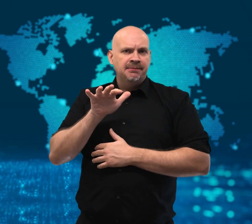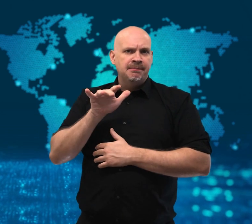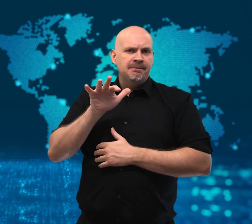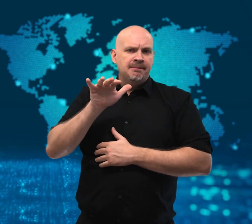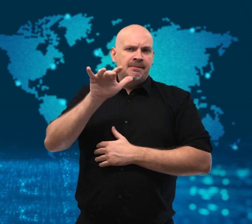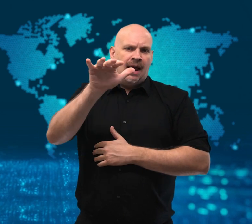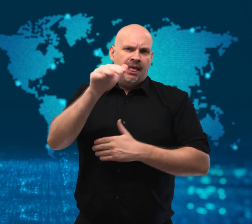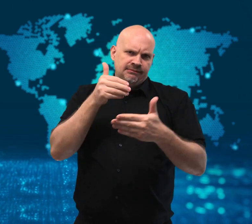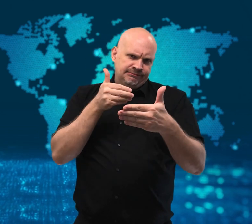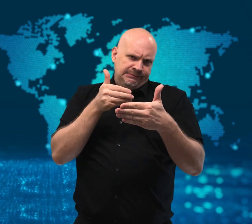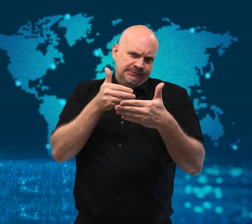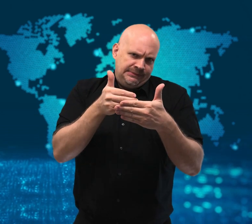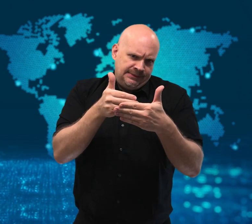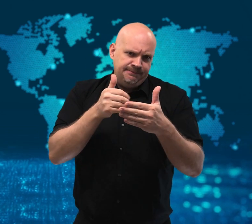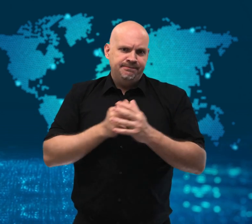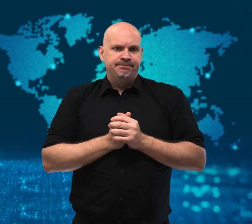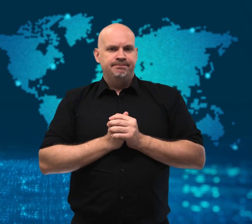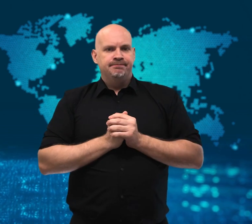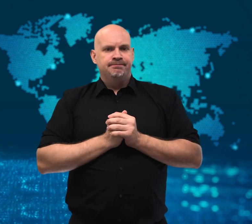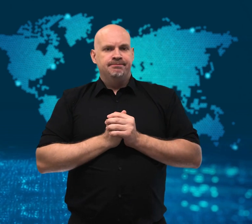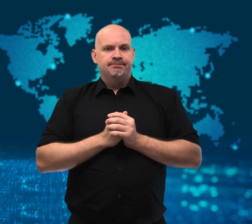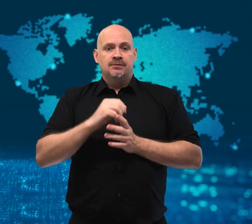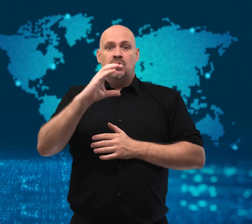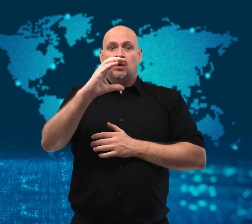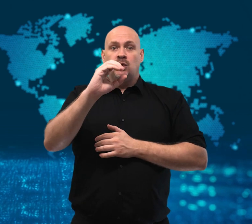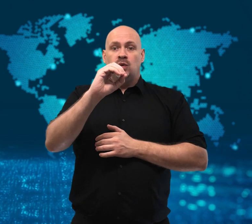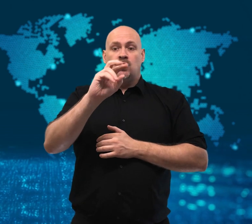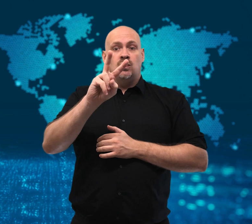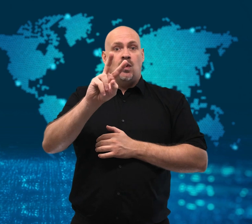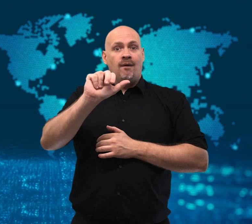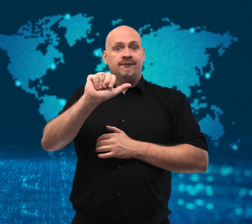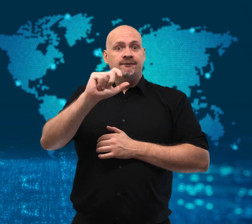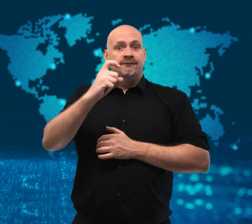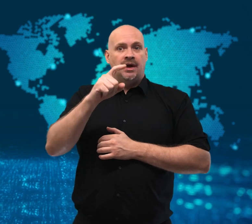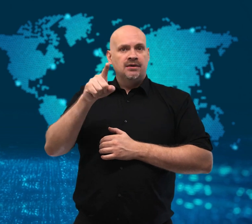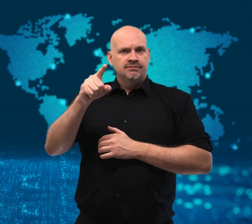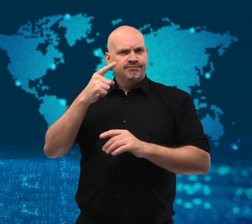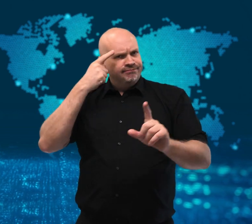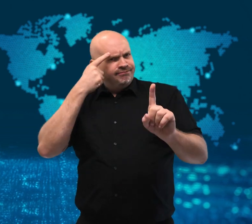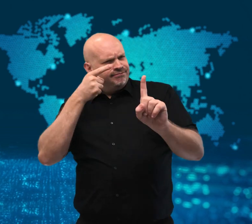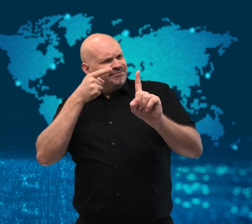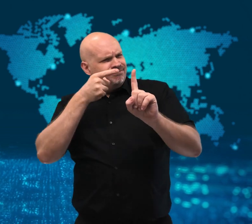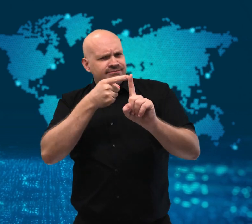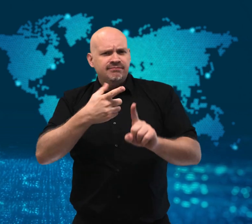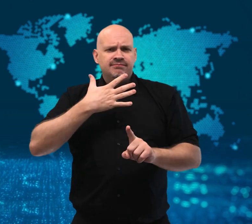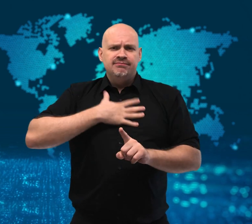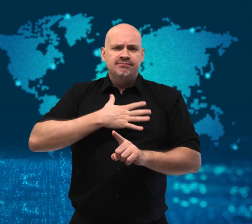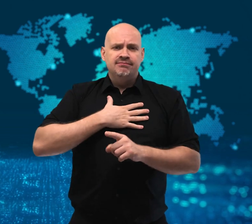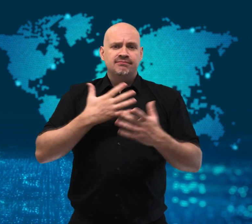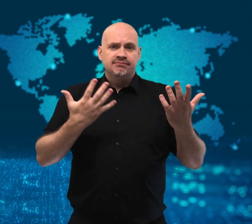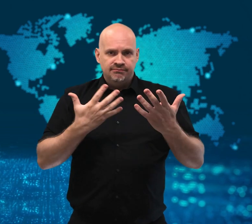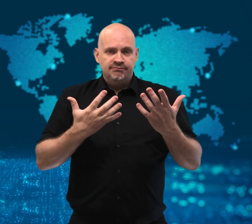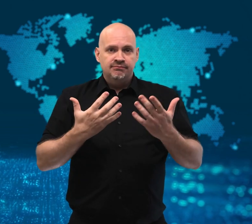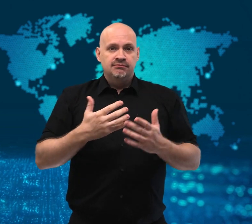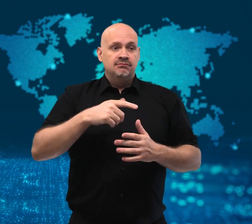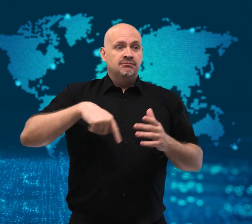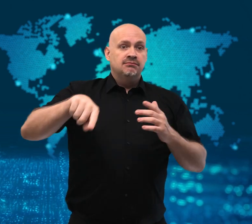doses that have been administered worldwide.